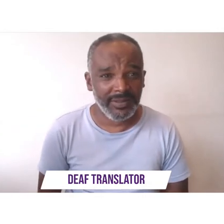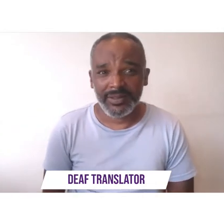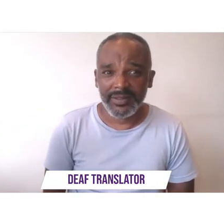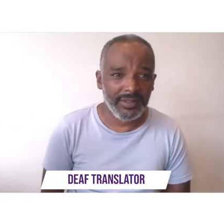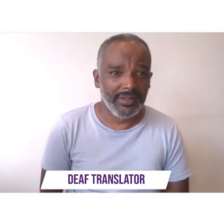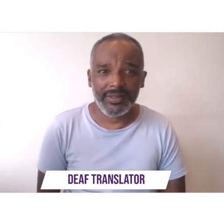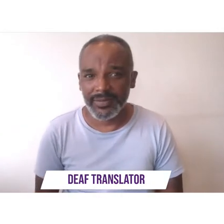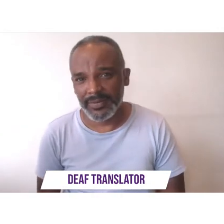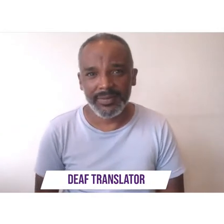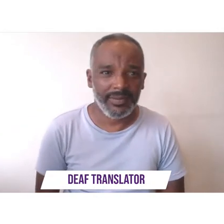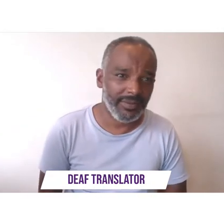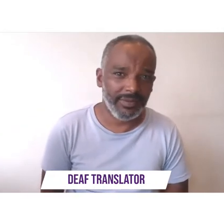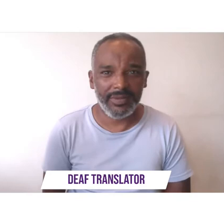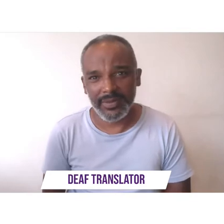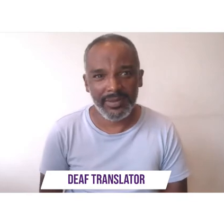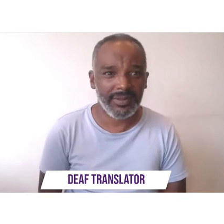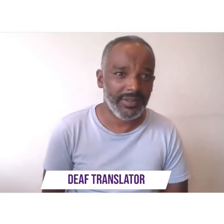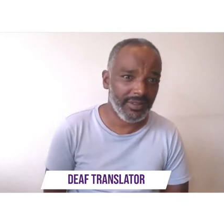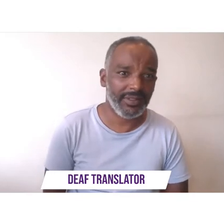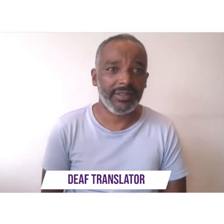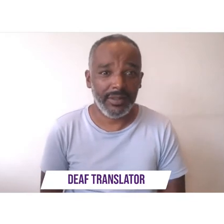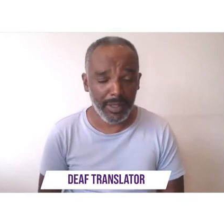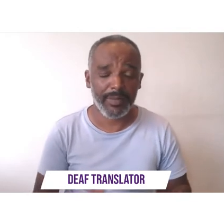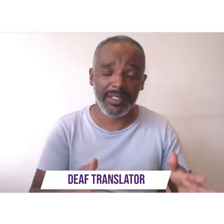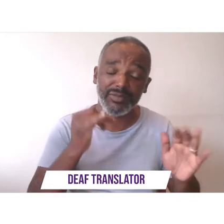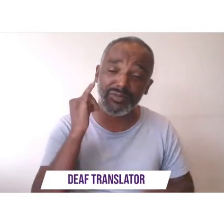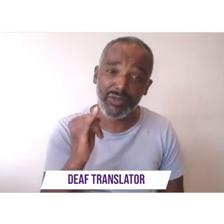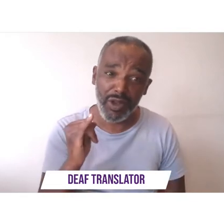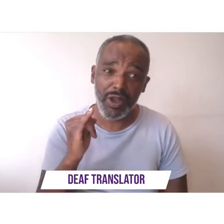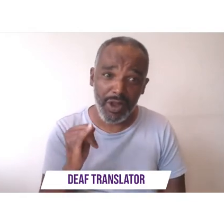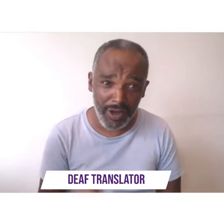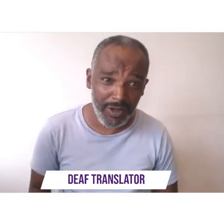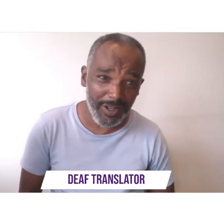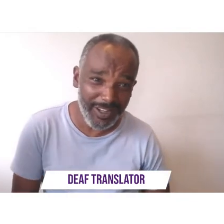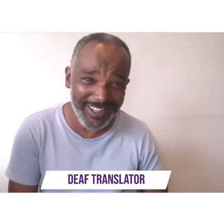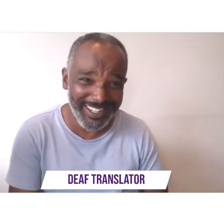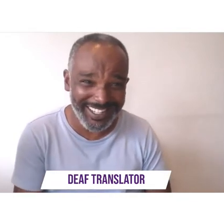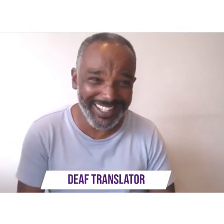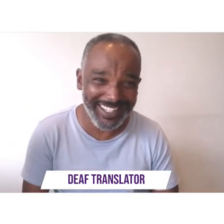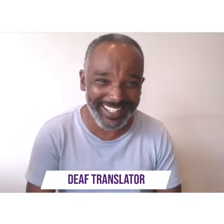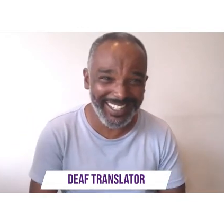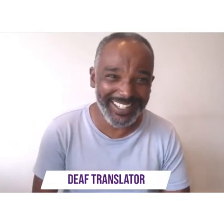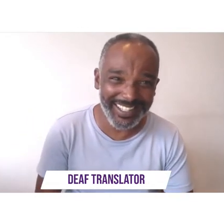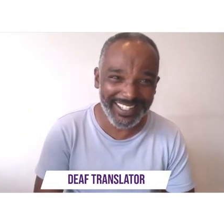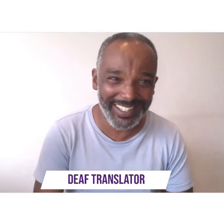if it can't be wrong then it must be right let's stick together and keep it tight